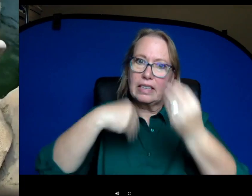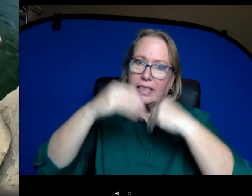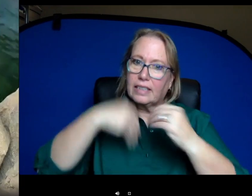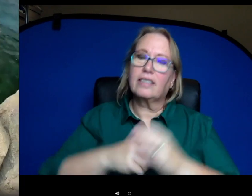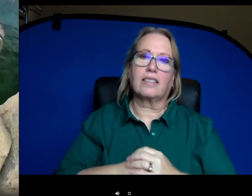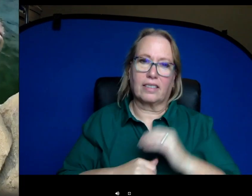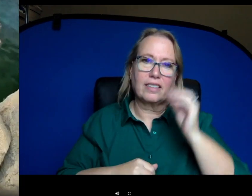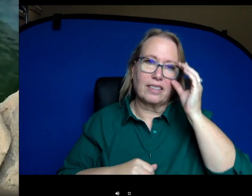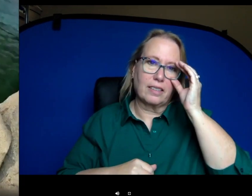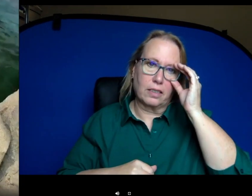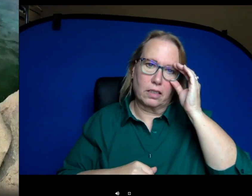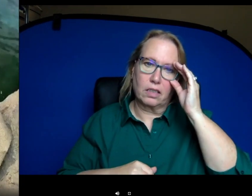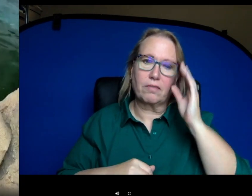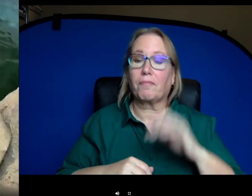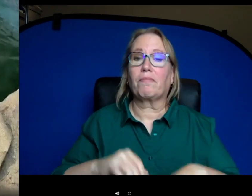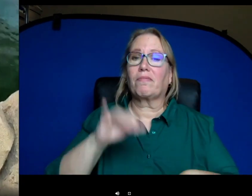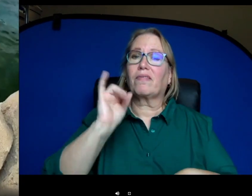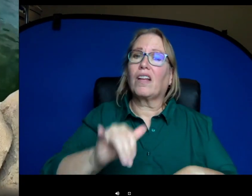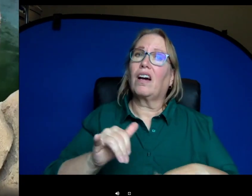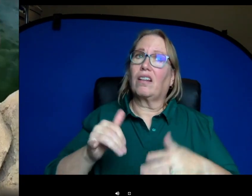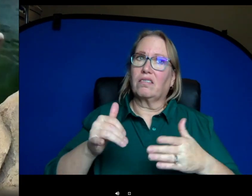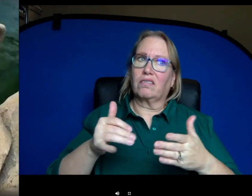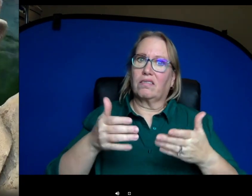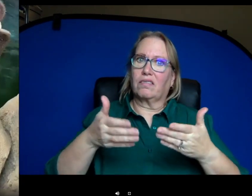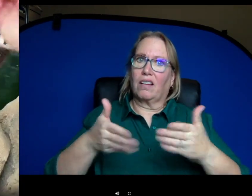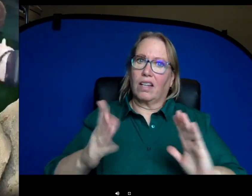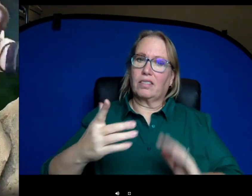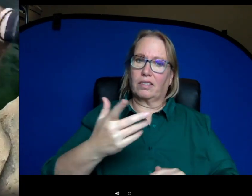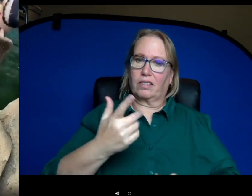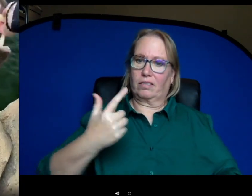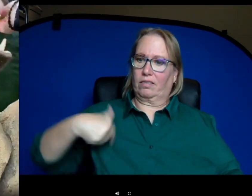very food motivated which allows us to do a lot of awesome training and take